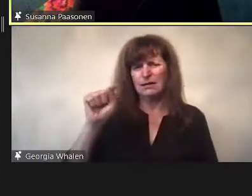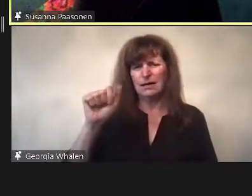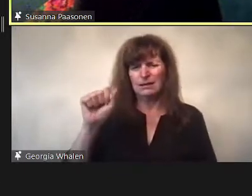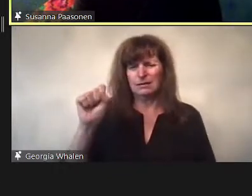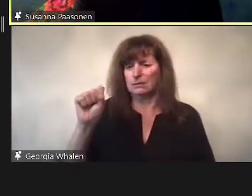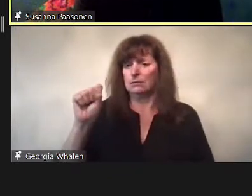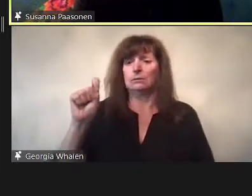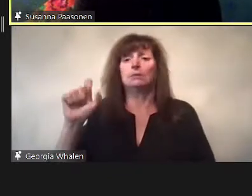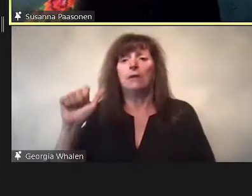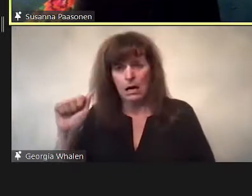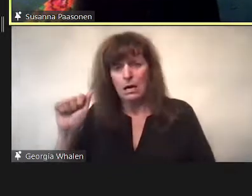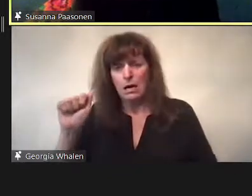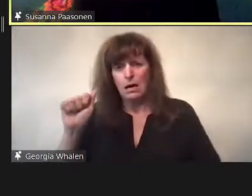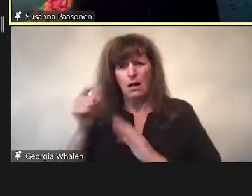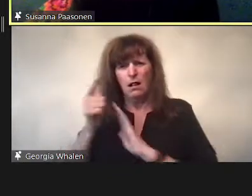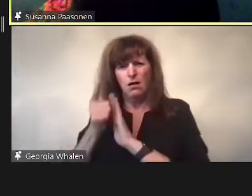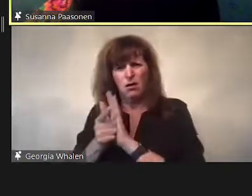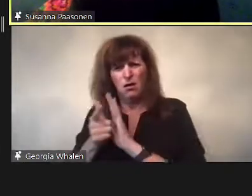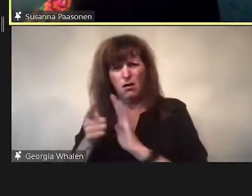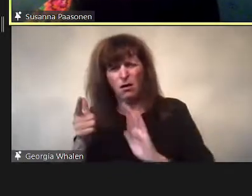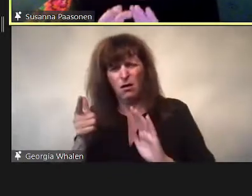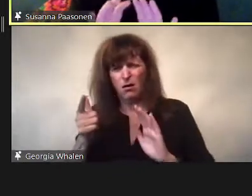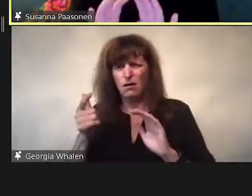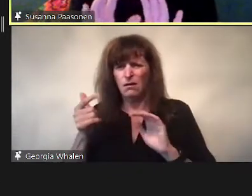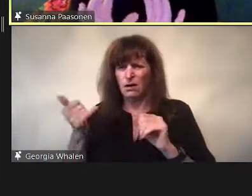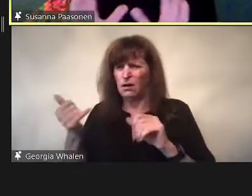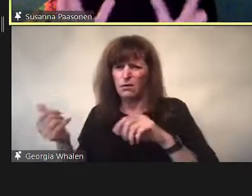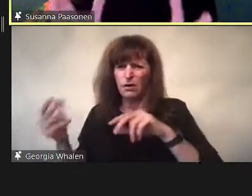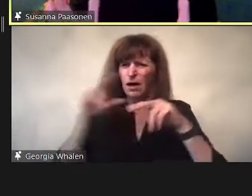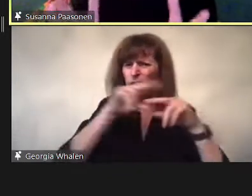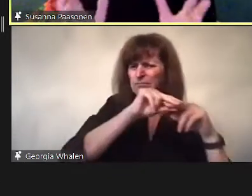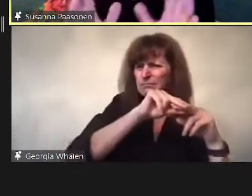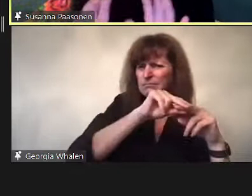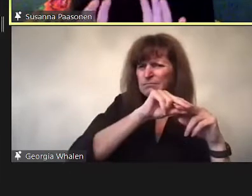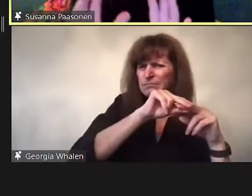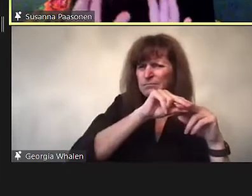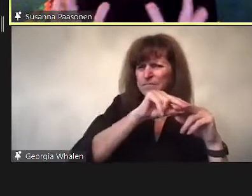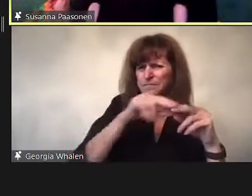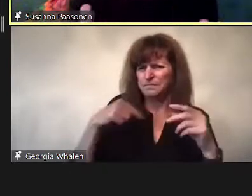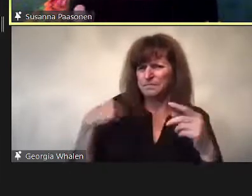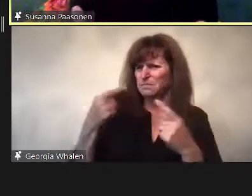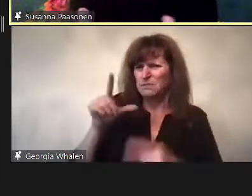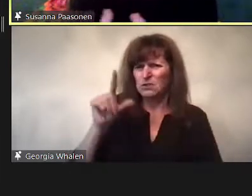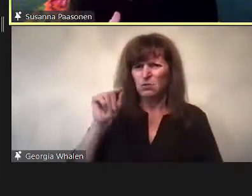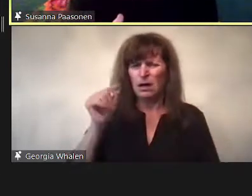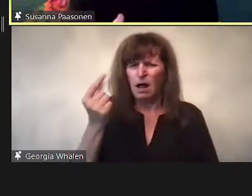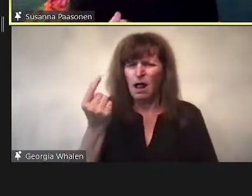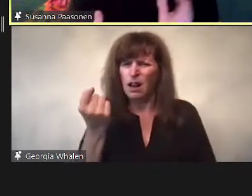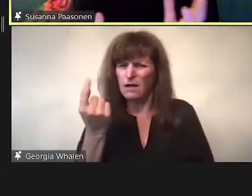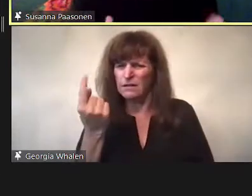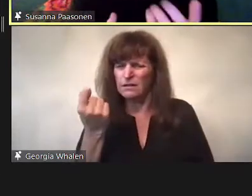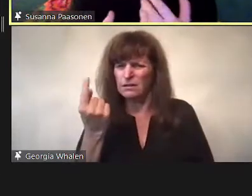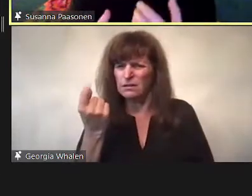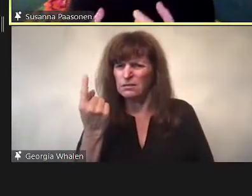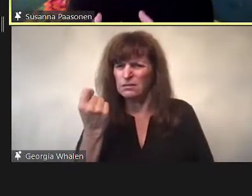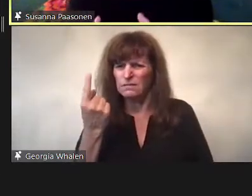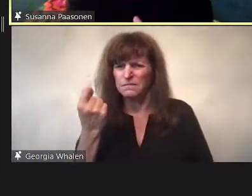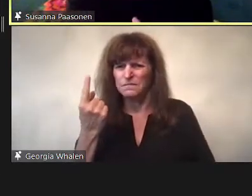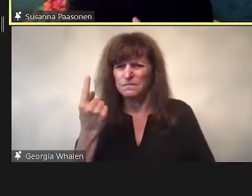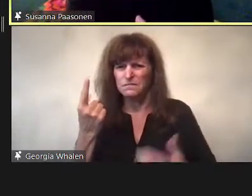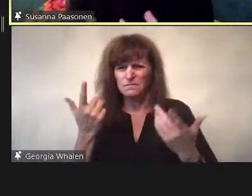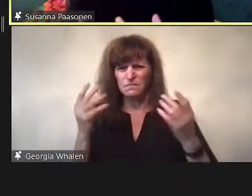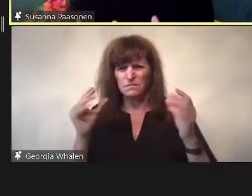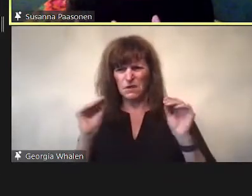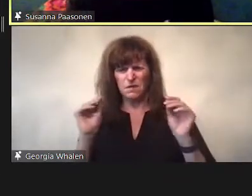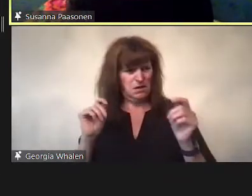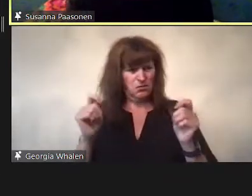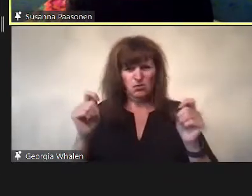And while this has become more clear,